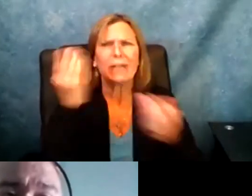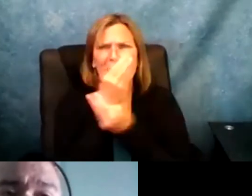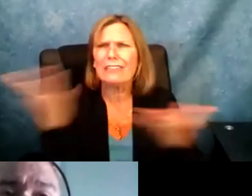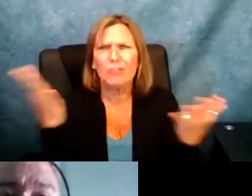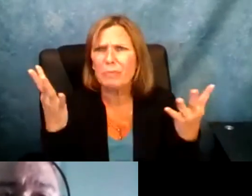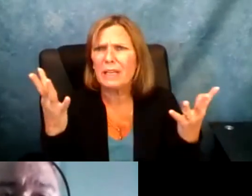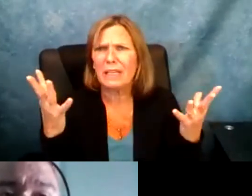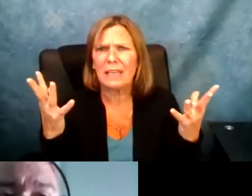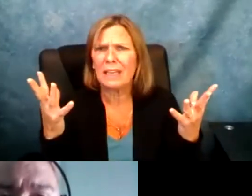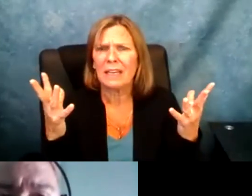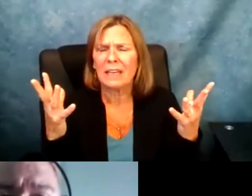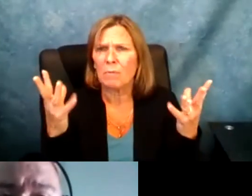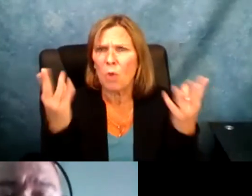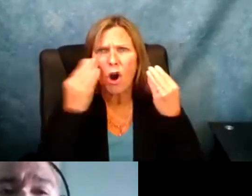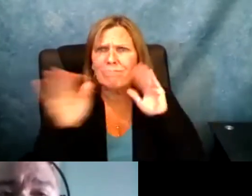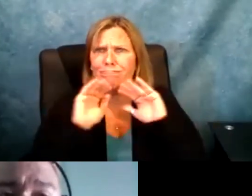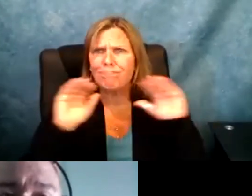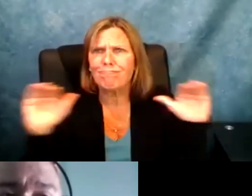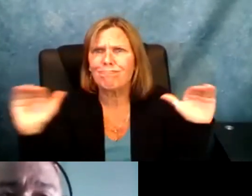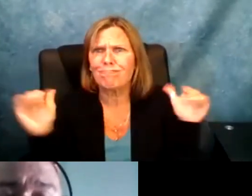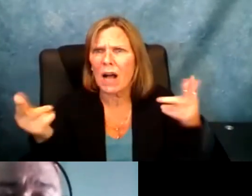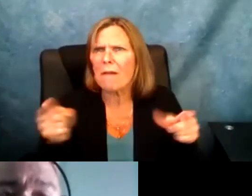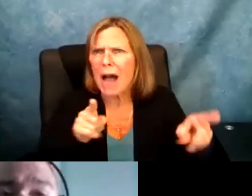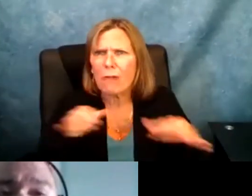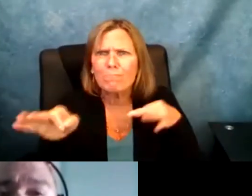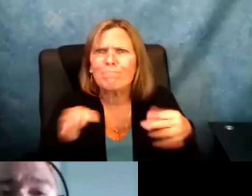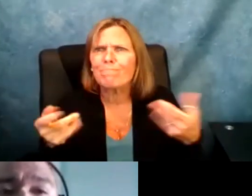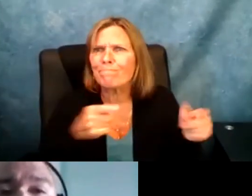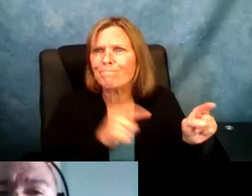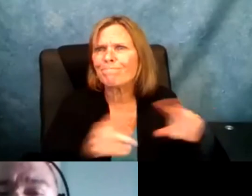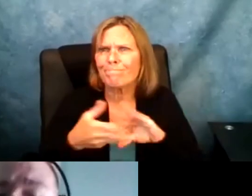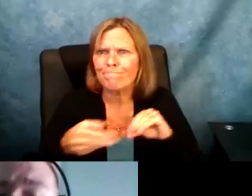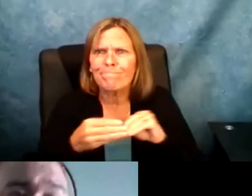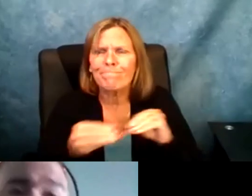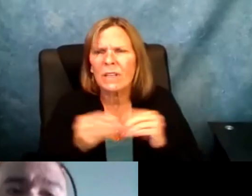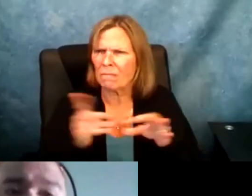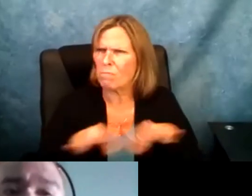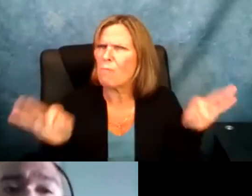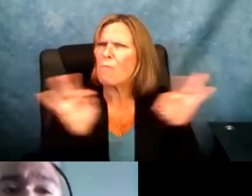we go through and we gain our experiences and we need to be vocal.